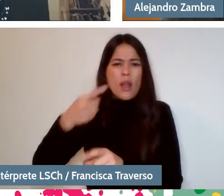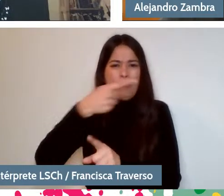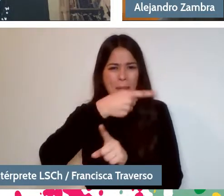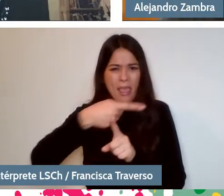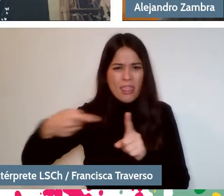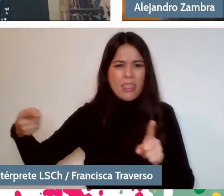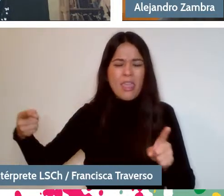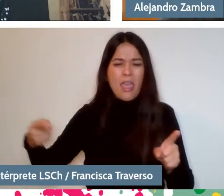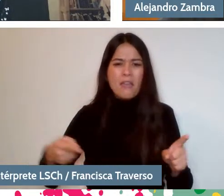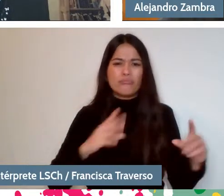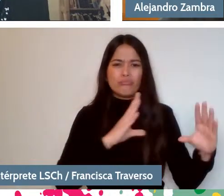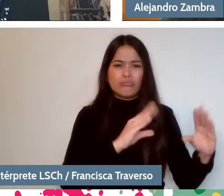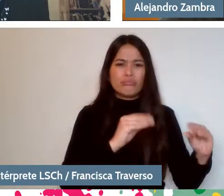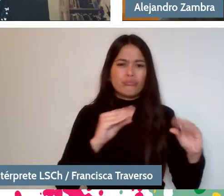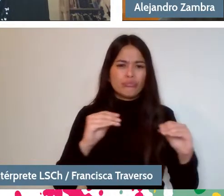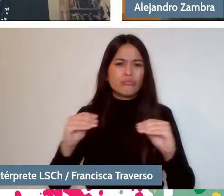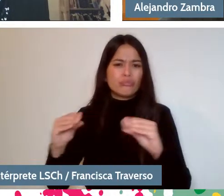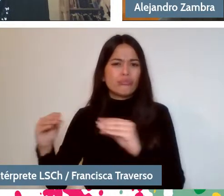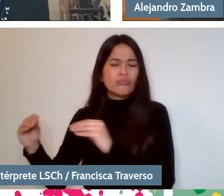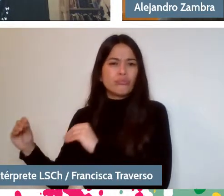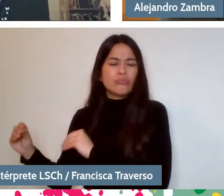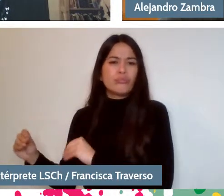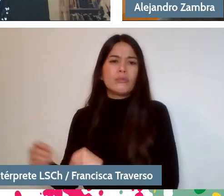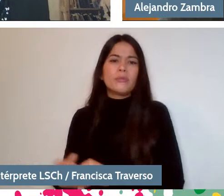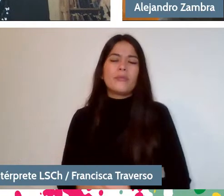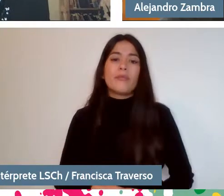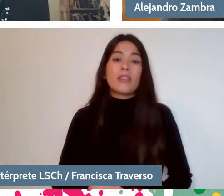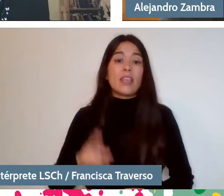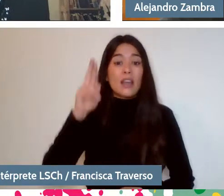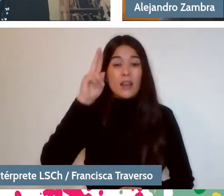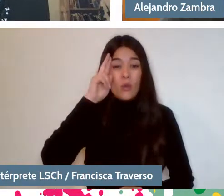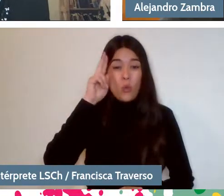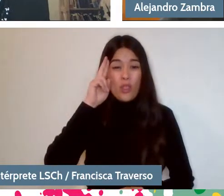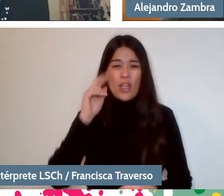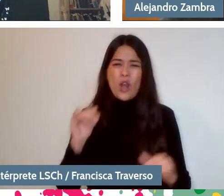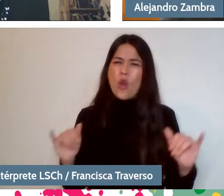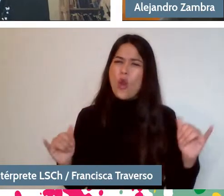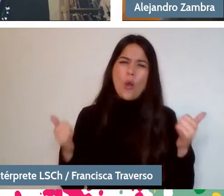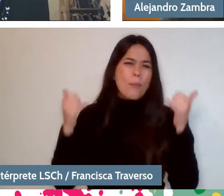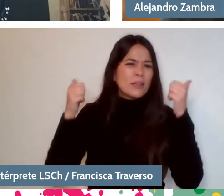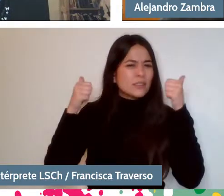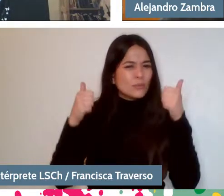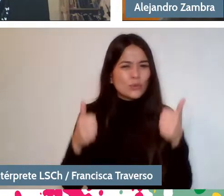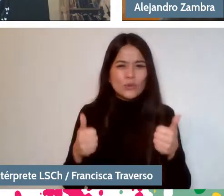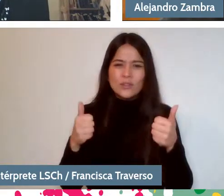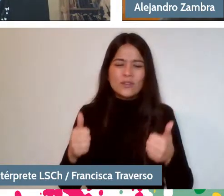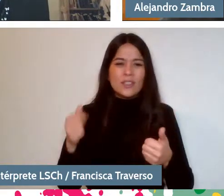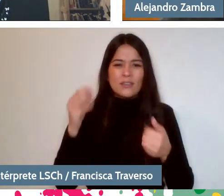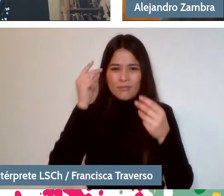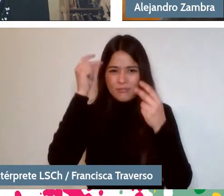And I remember having a great time writing that book. Which is a very sad book,